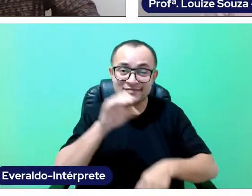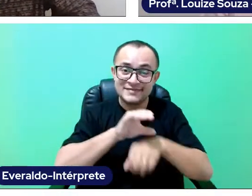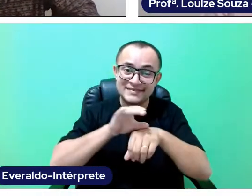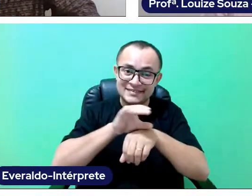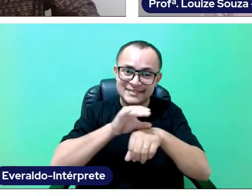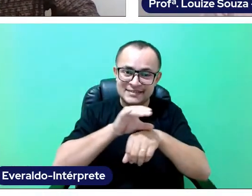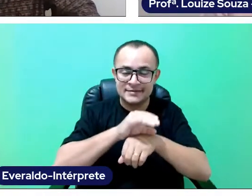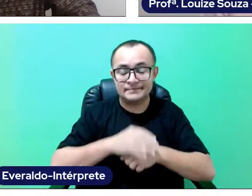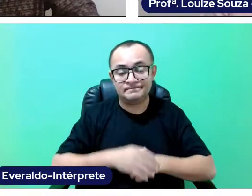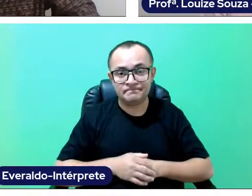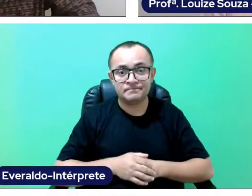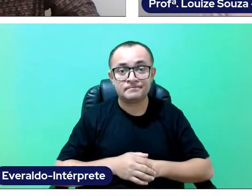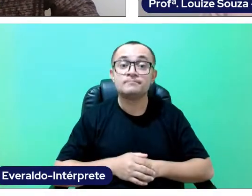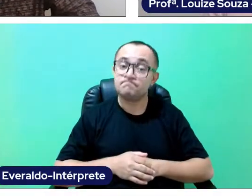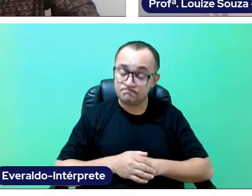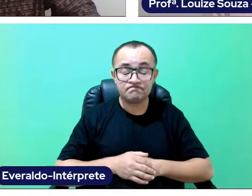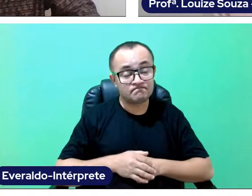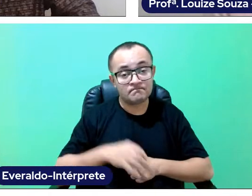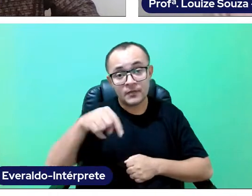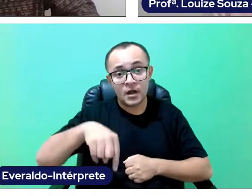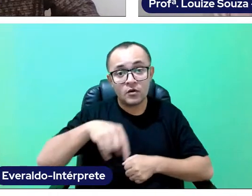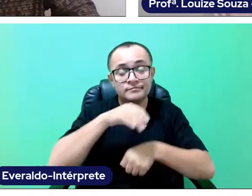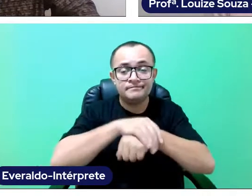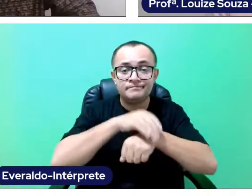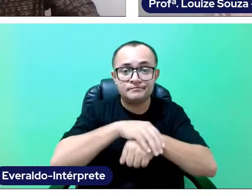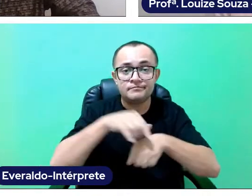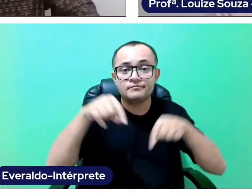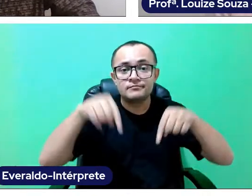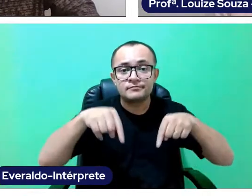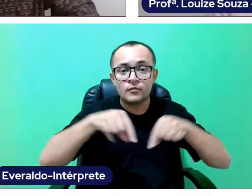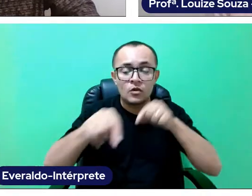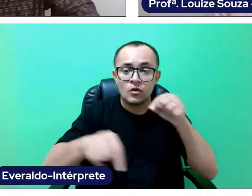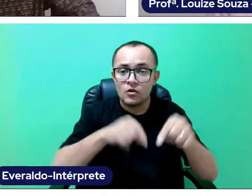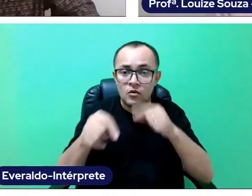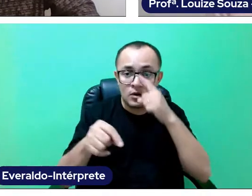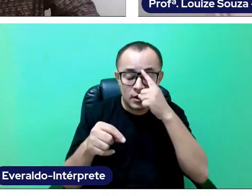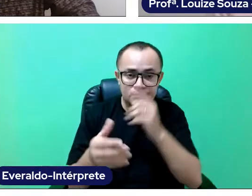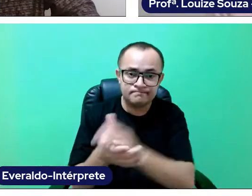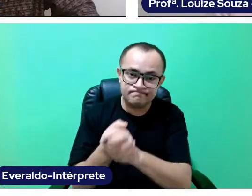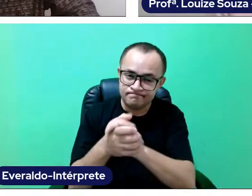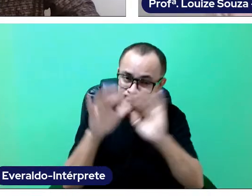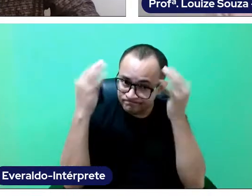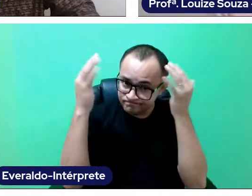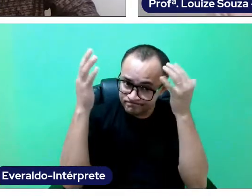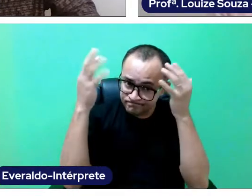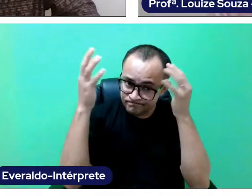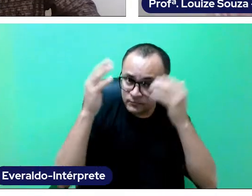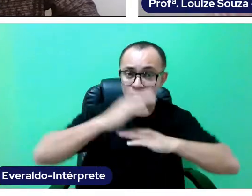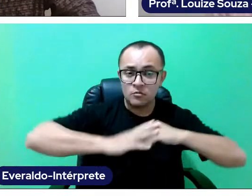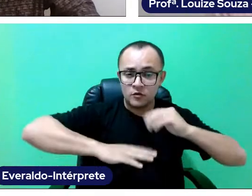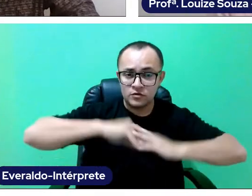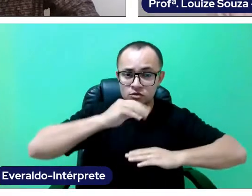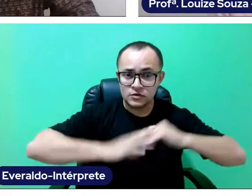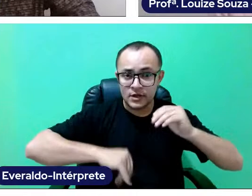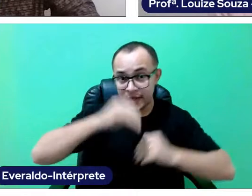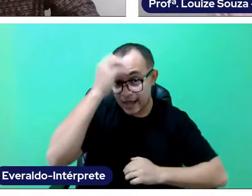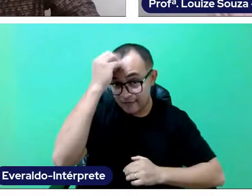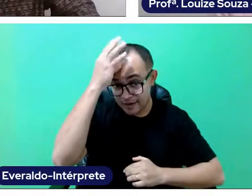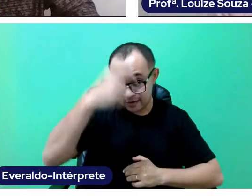Exaclty. And now, we would like to greet the professionals Everaldo Silva, Jean Carlos e Jailson Ediney,